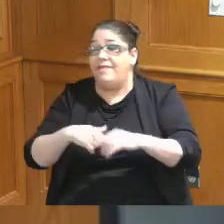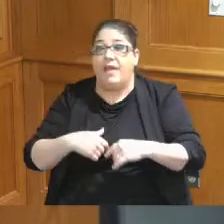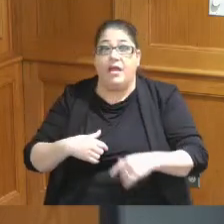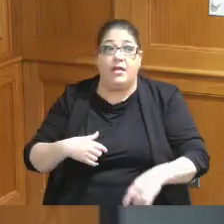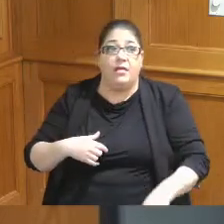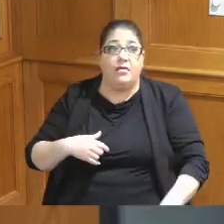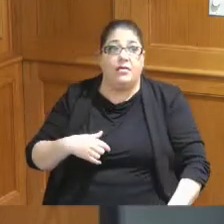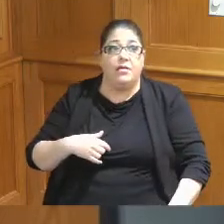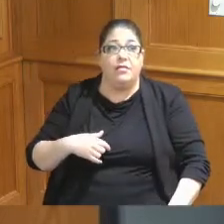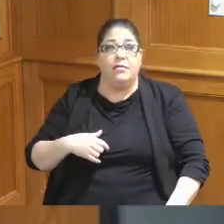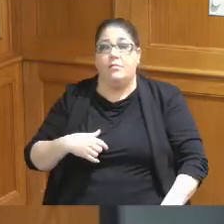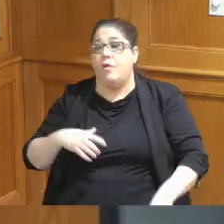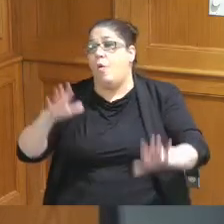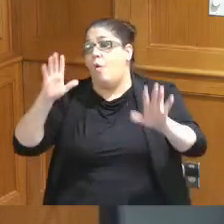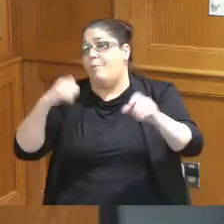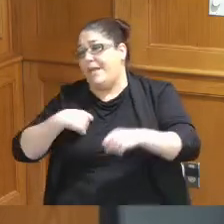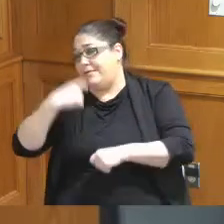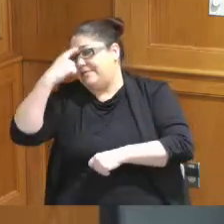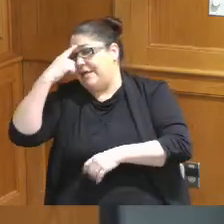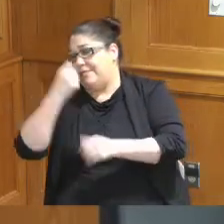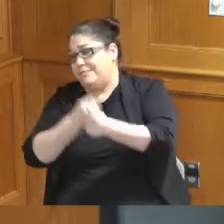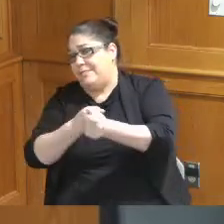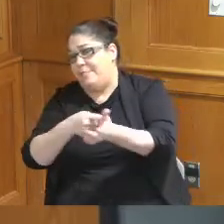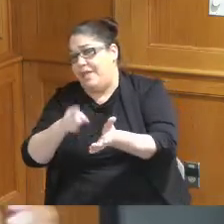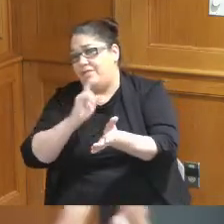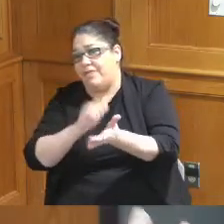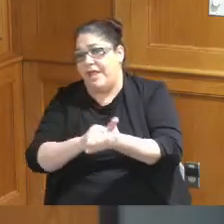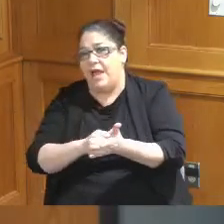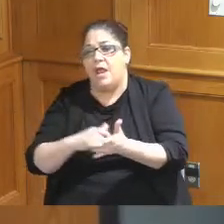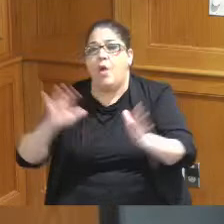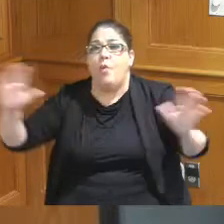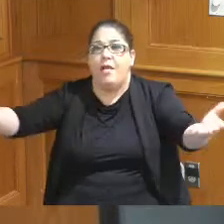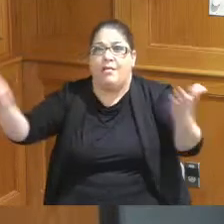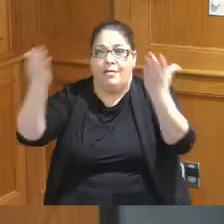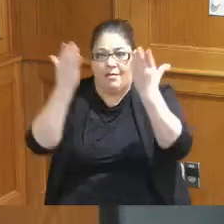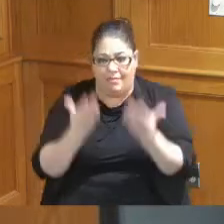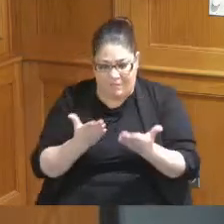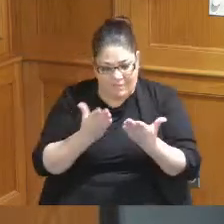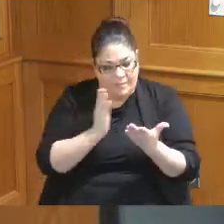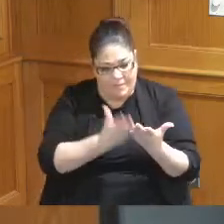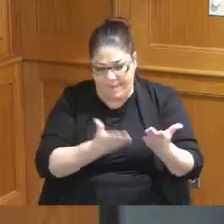this makes sense we got to pay for it I would like to get everything up front everything that you're